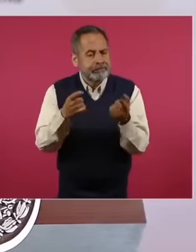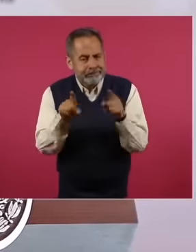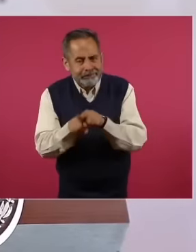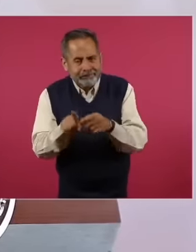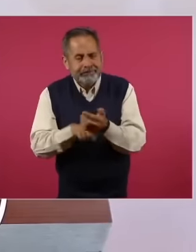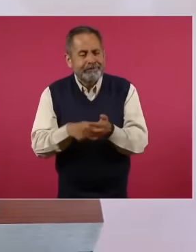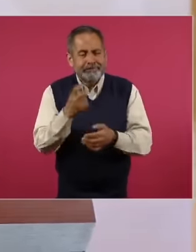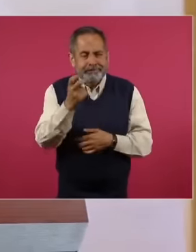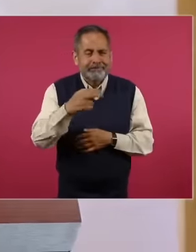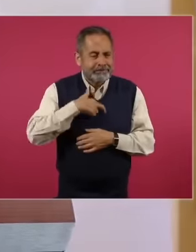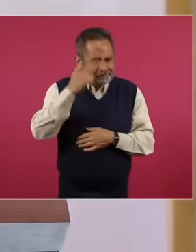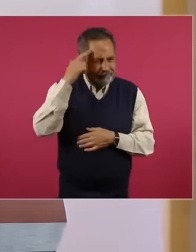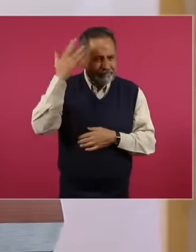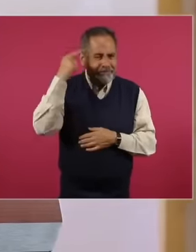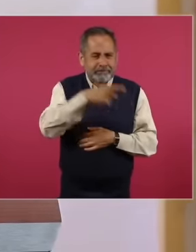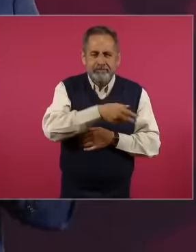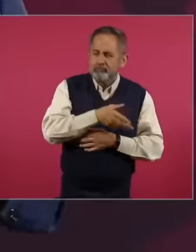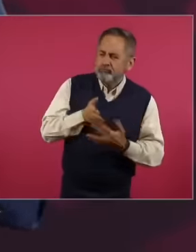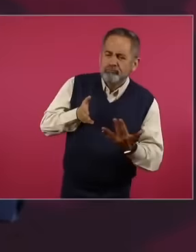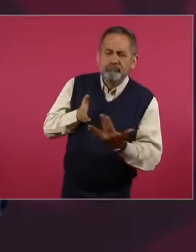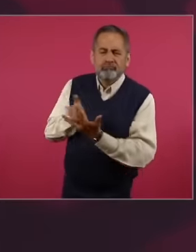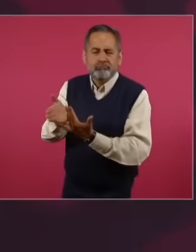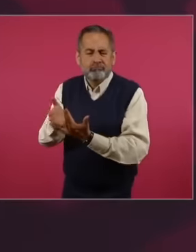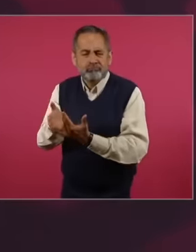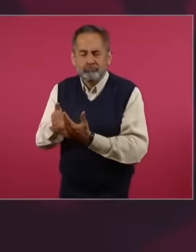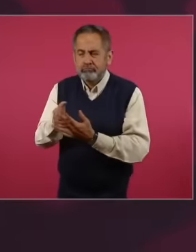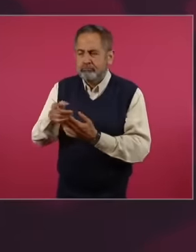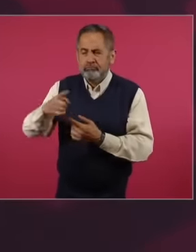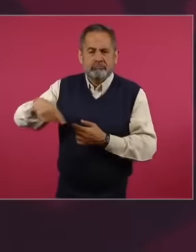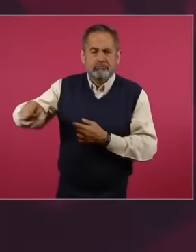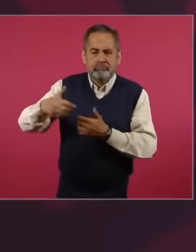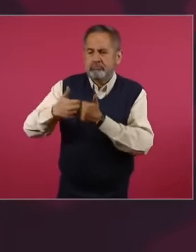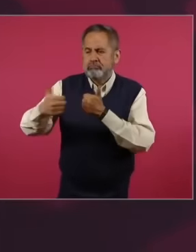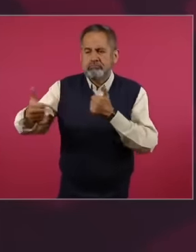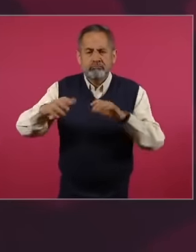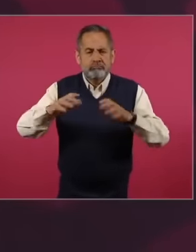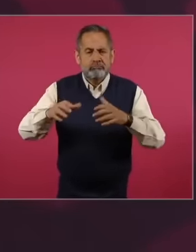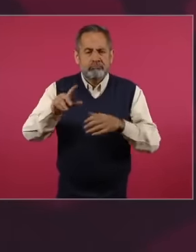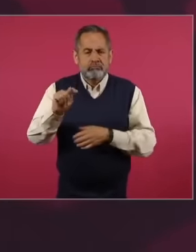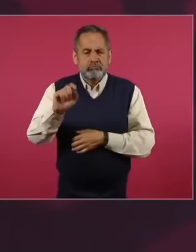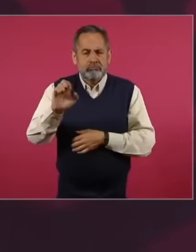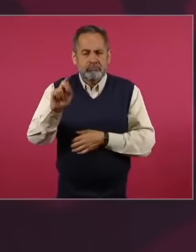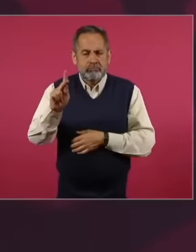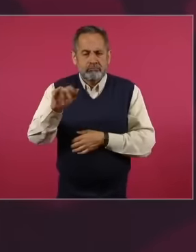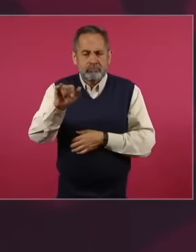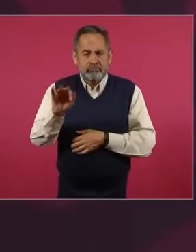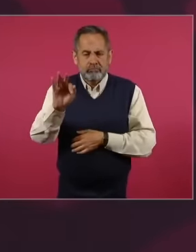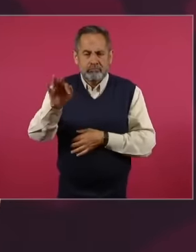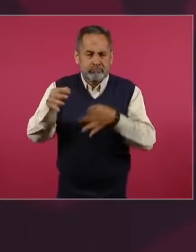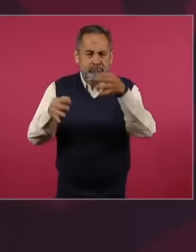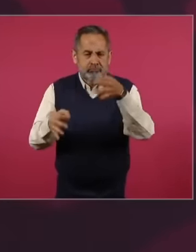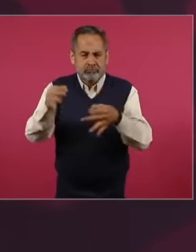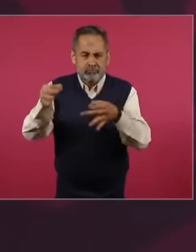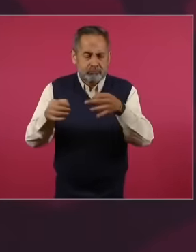go in the Autonomous decision of the electoral court of a